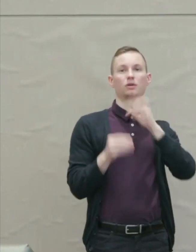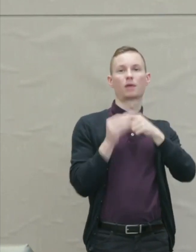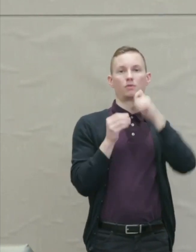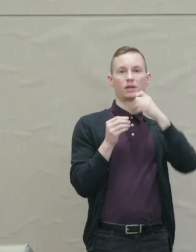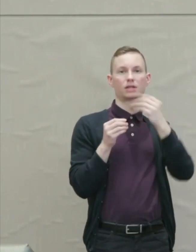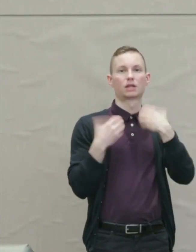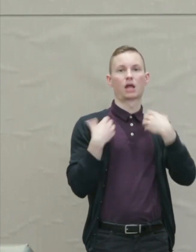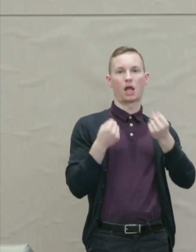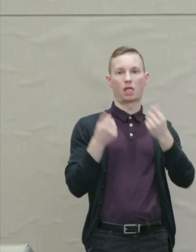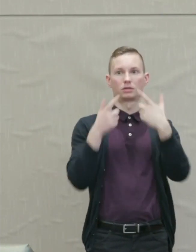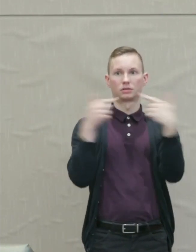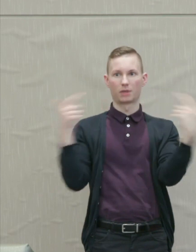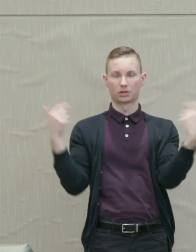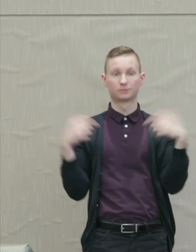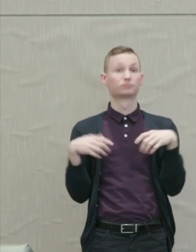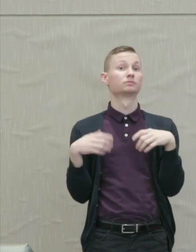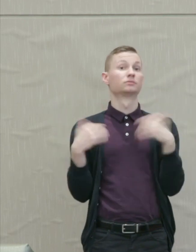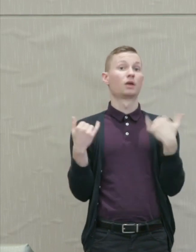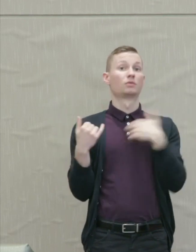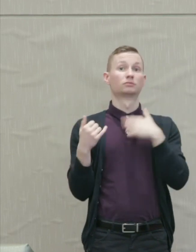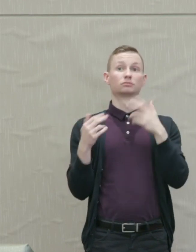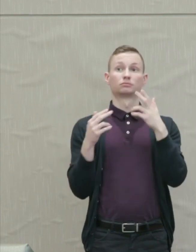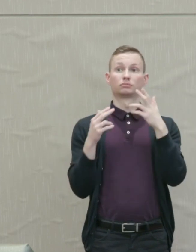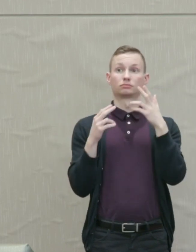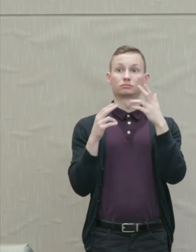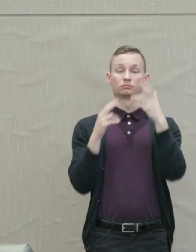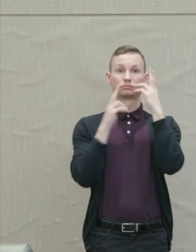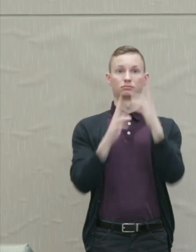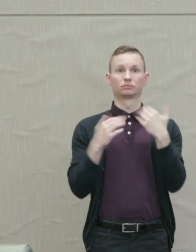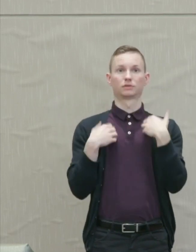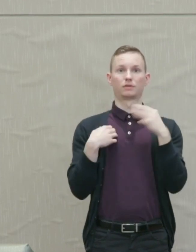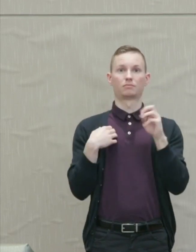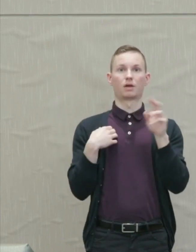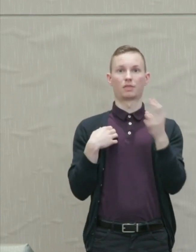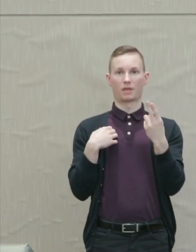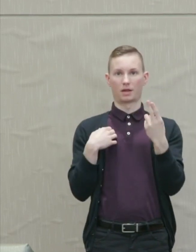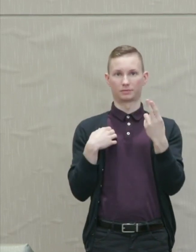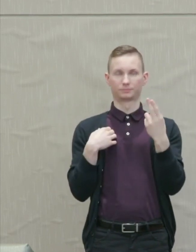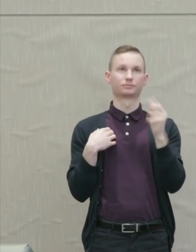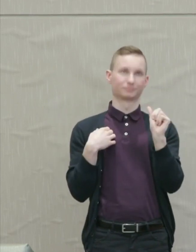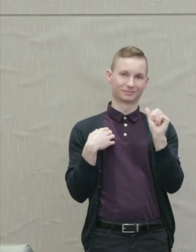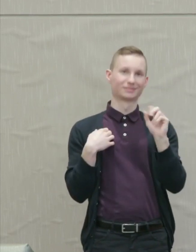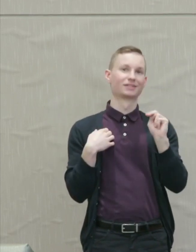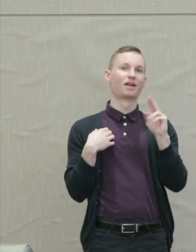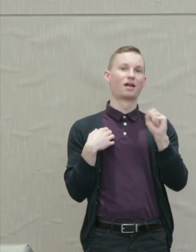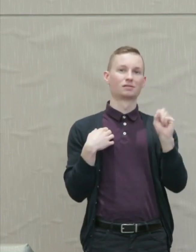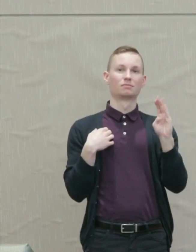Susan Poser: Today we are honored to have Dr. Martha Nussbaum with us from the University of Chicago.